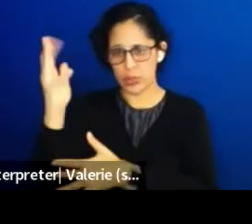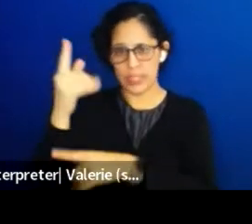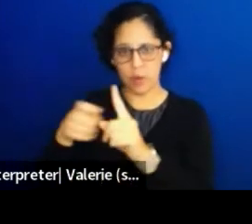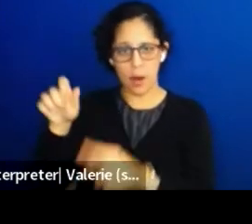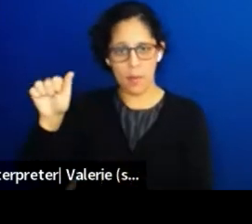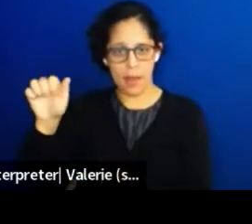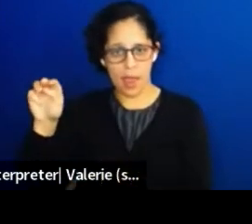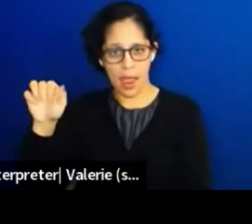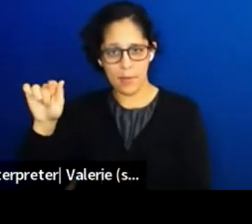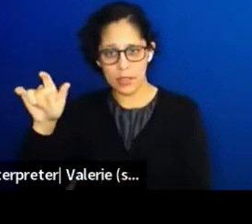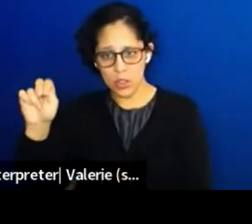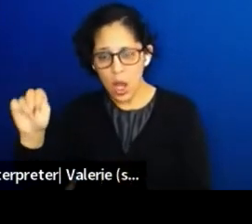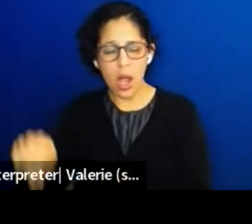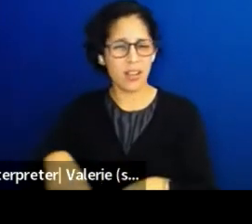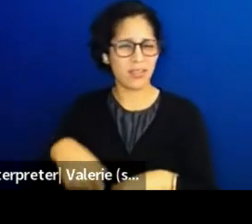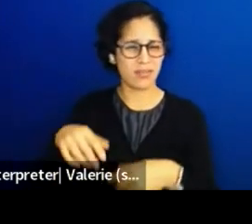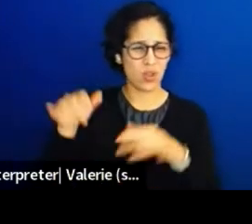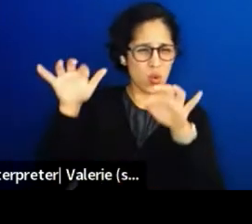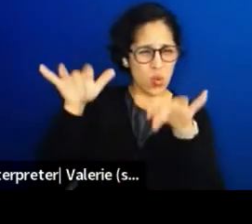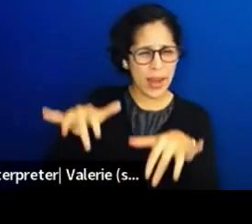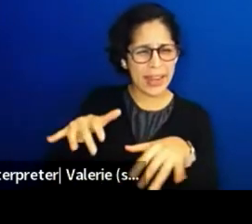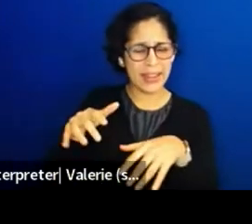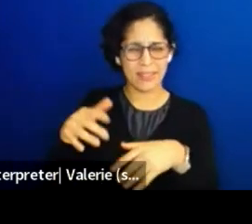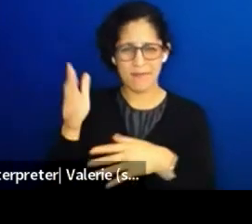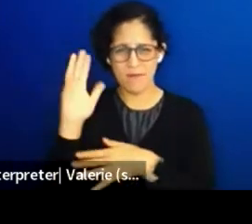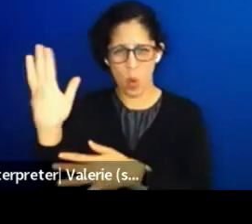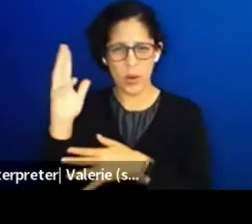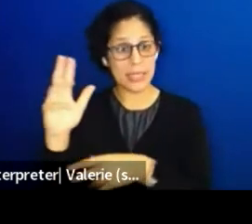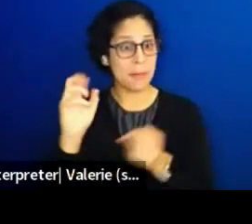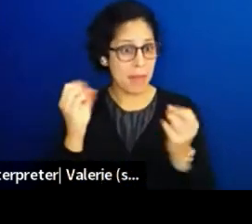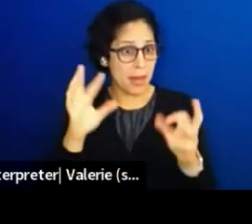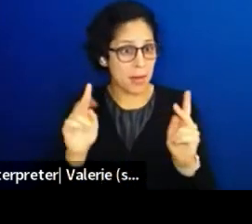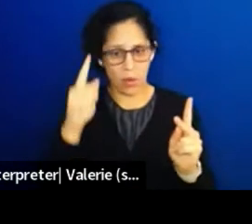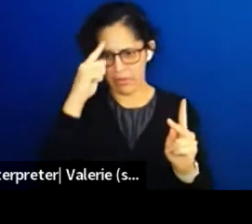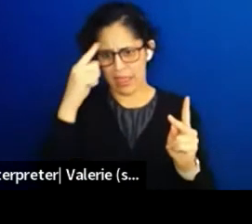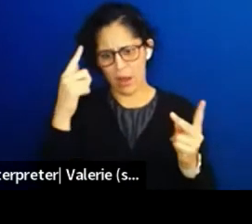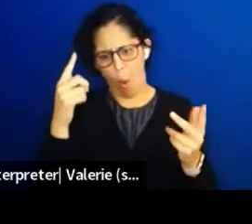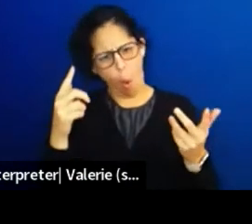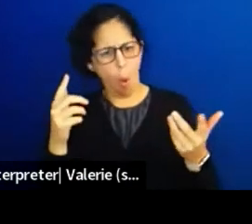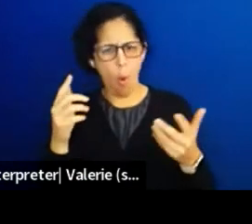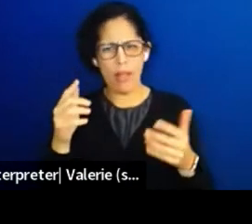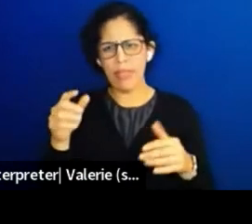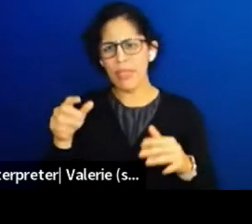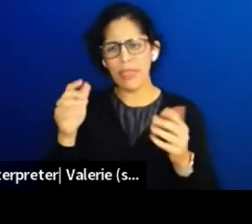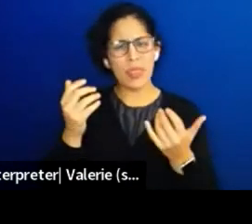And everybody thinks the rainforest is so big, but it becomes very small very fast.